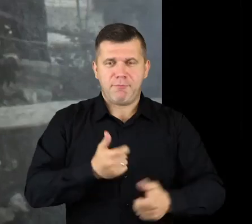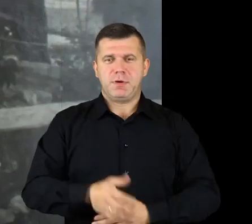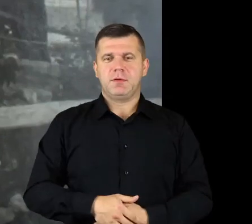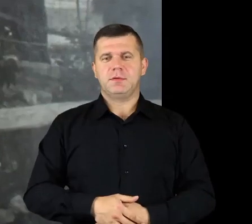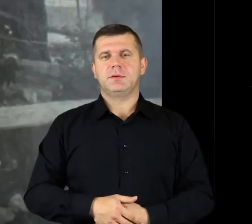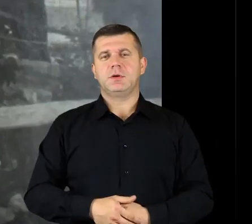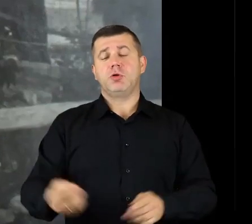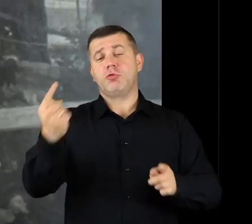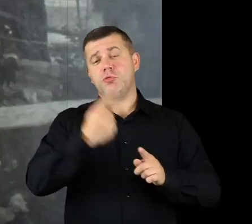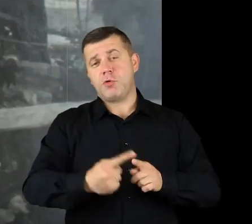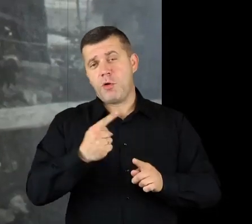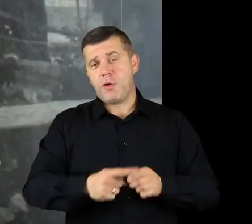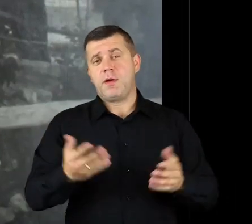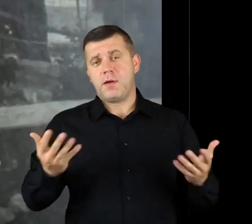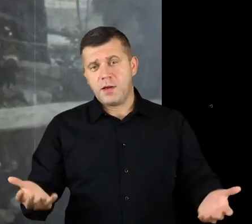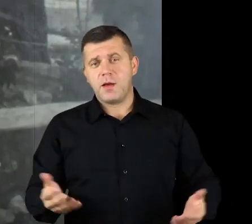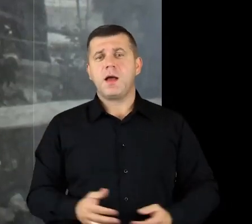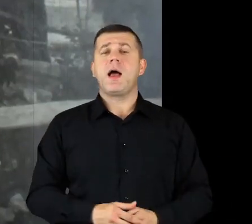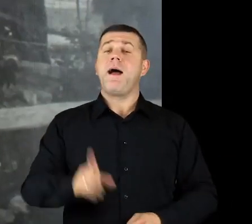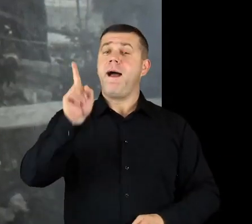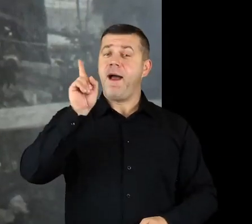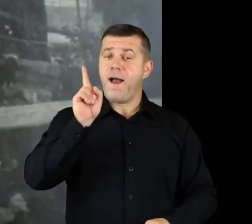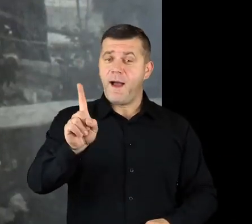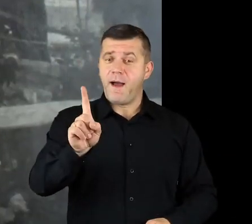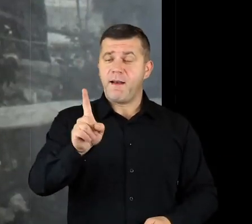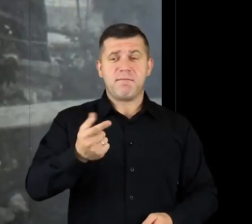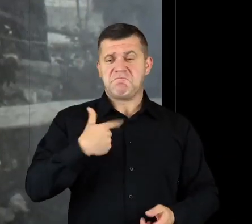And a bit, like… well, well, well… But I’m not surprised,